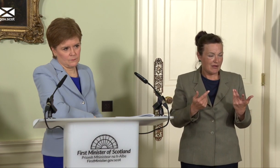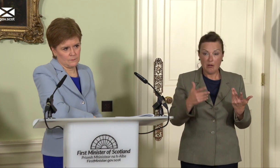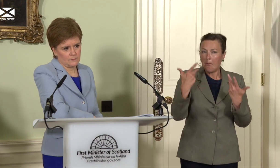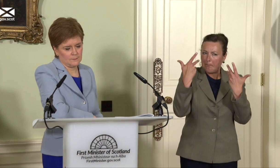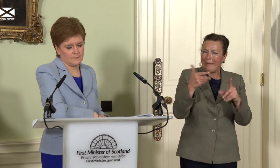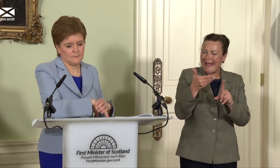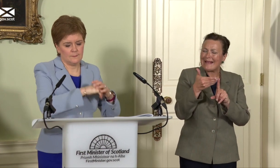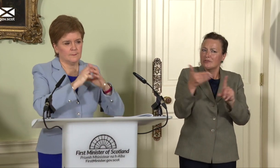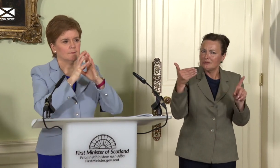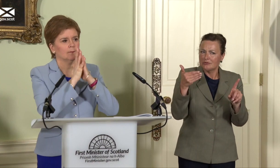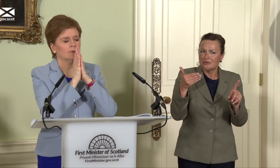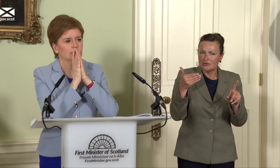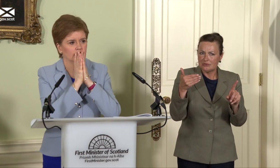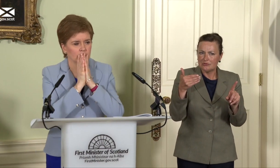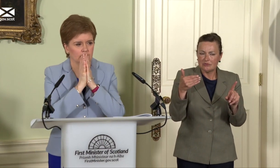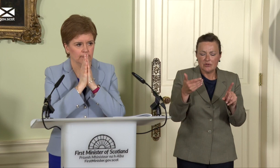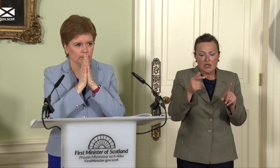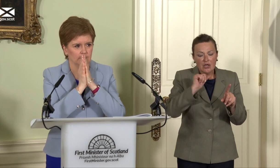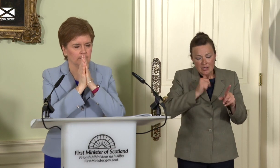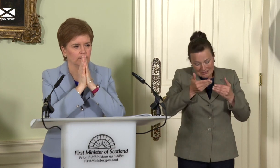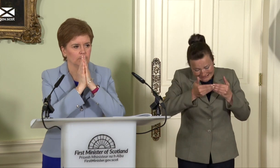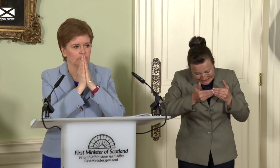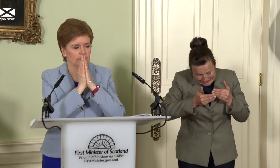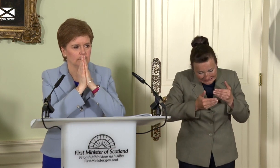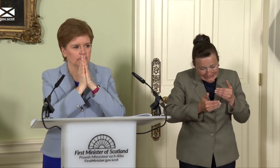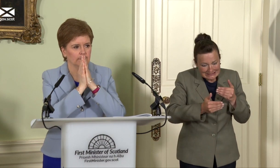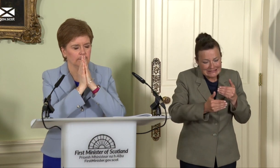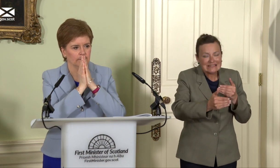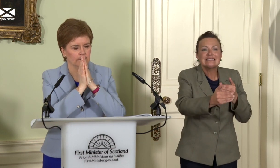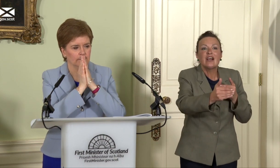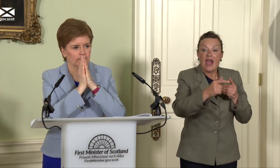that there’s going to be a long run-up to meeting these comparator countries. Is it